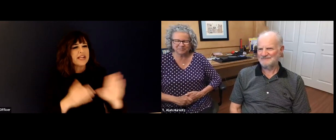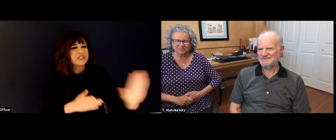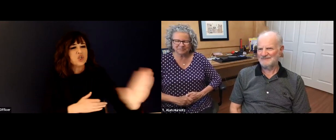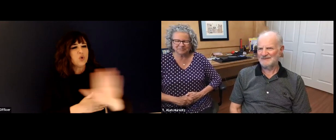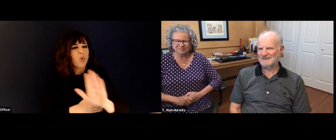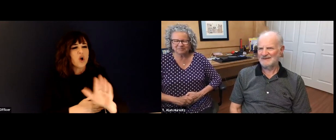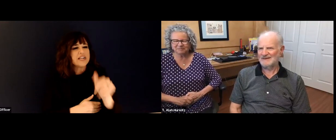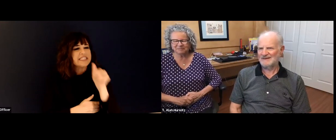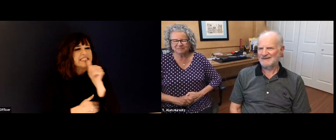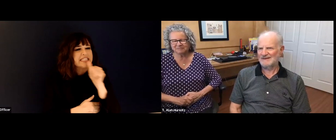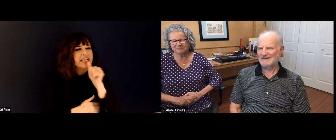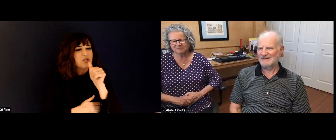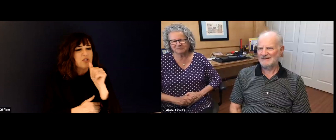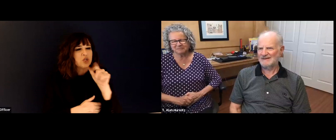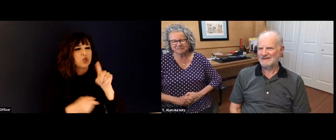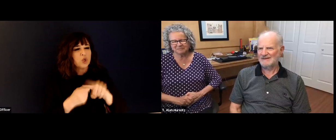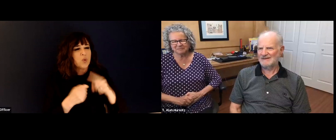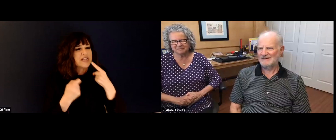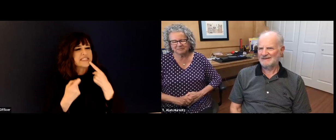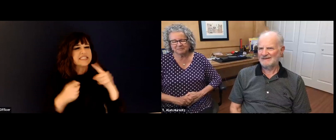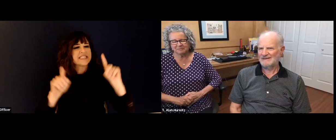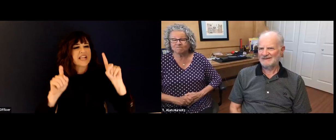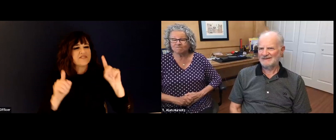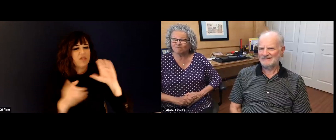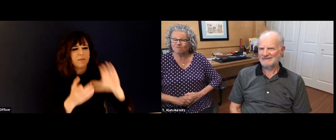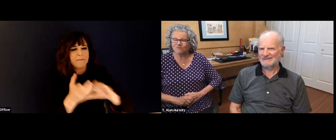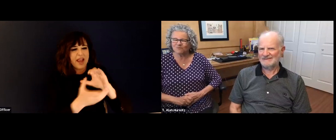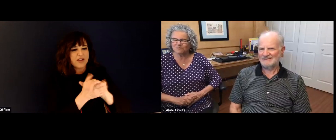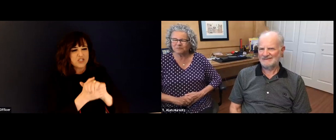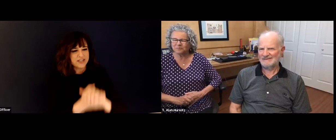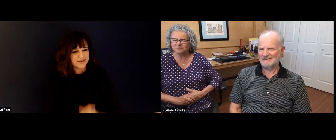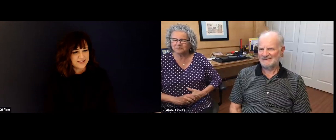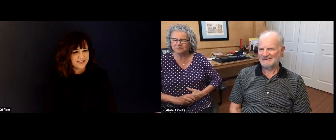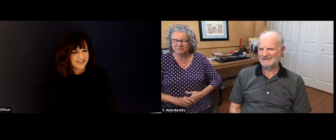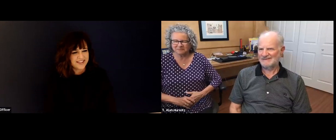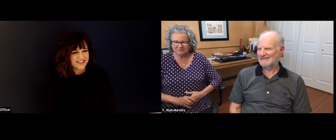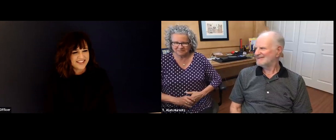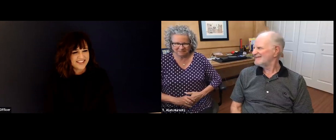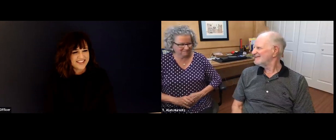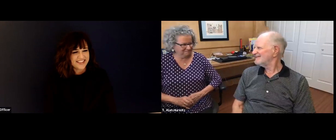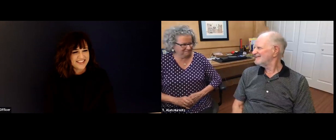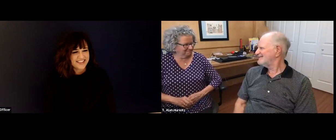anniversary, first of all, happy early 57th wedding anniversary.